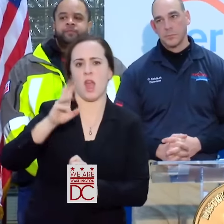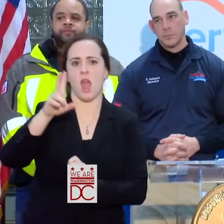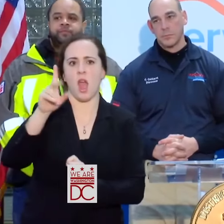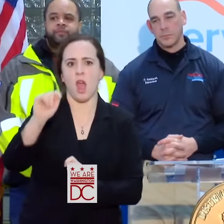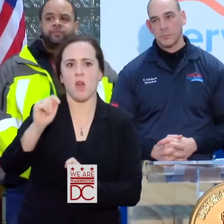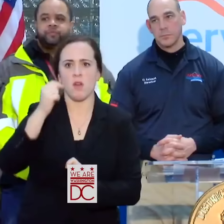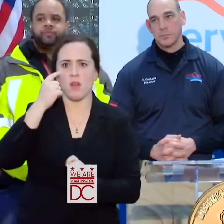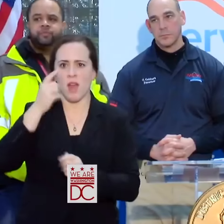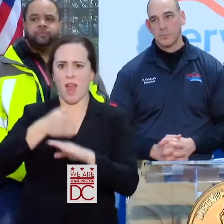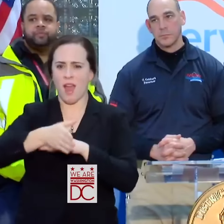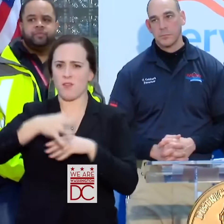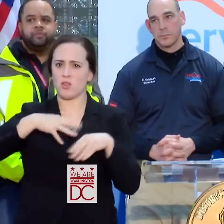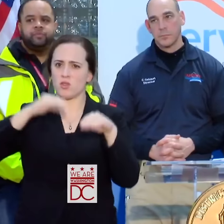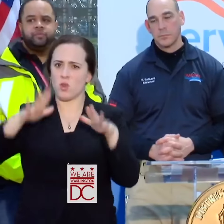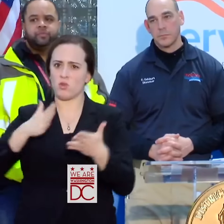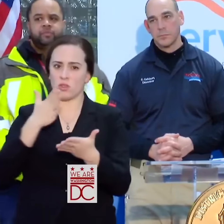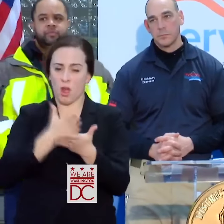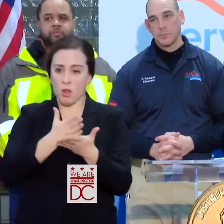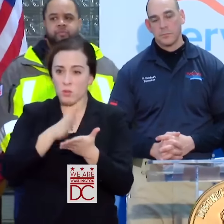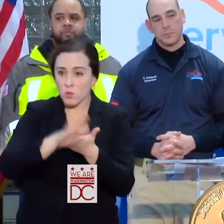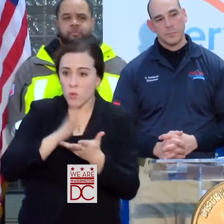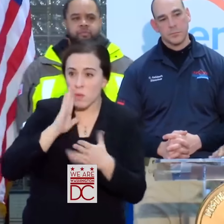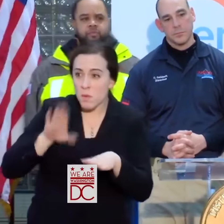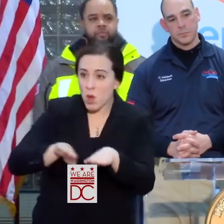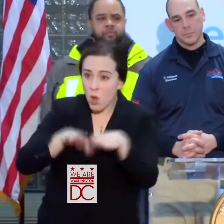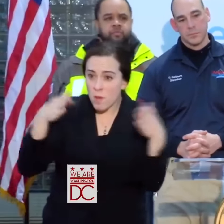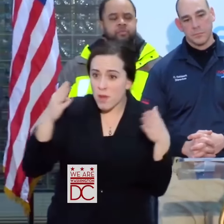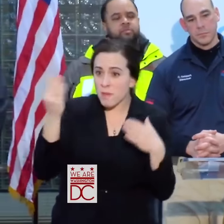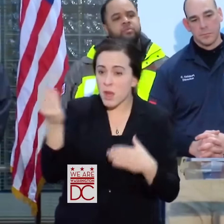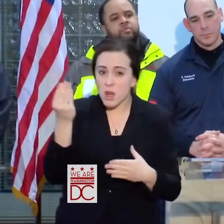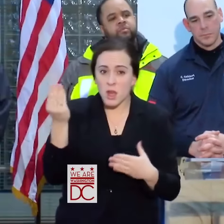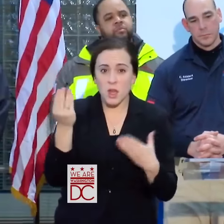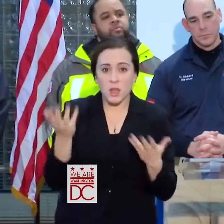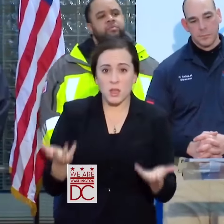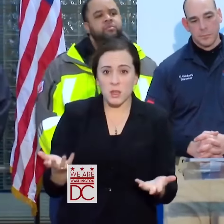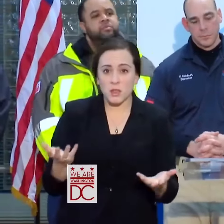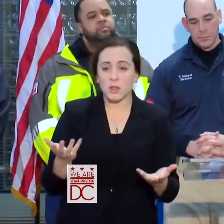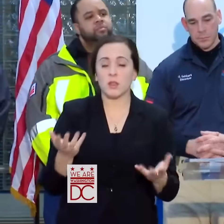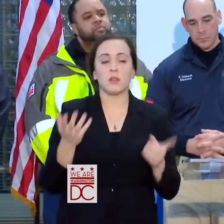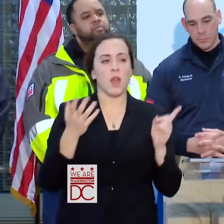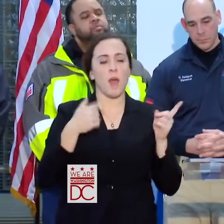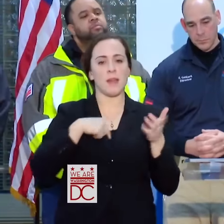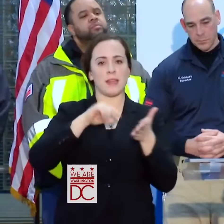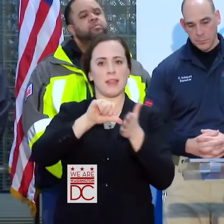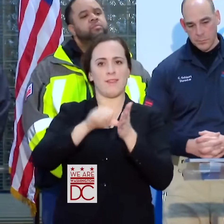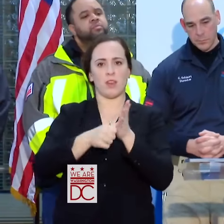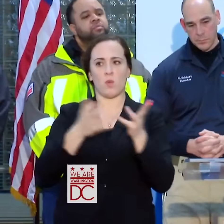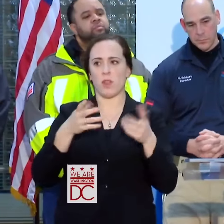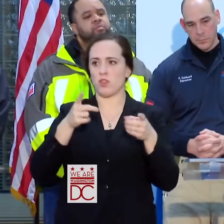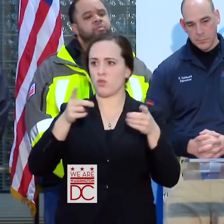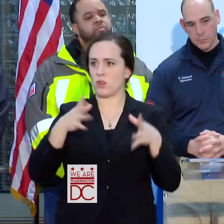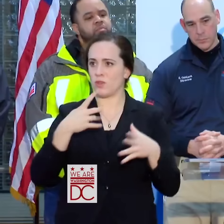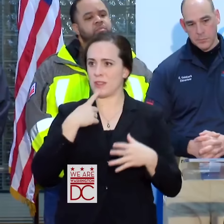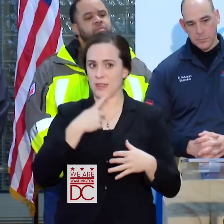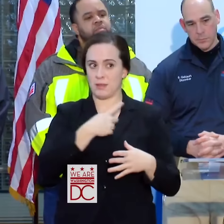HOW LONG BEFORE THE CITY IS -- >> MAYOR: LET ME EMPHASIZE WHAT THE DIRECTOR SAID. AND ACTUALLY, I'M GOING TO HAVE HIM EMPHASIZE IT.